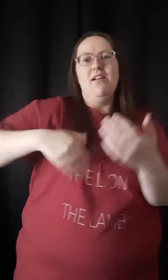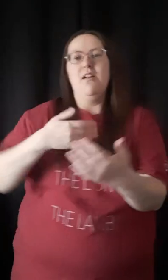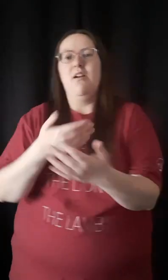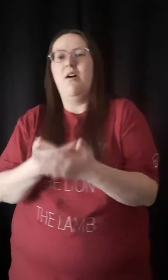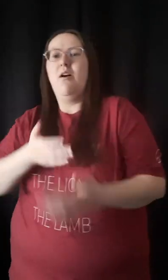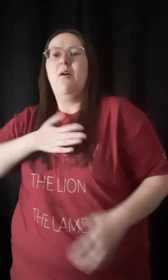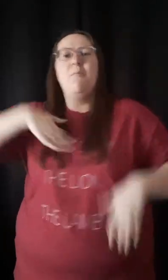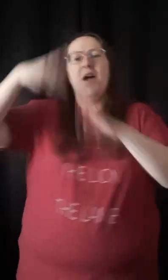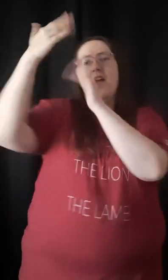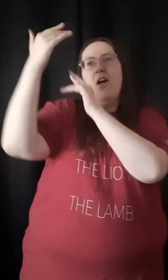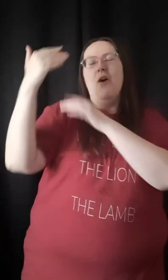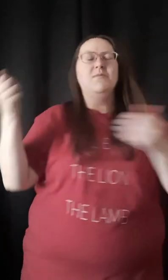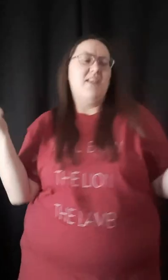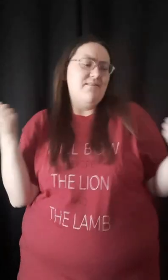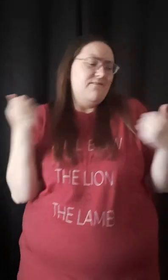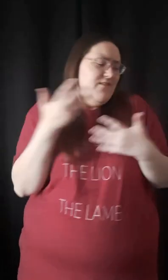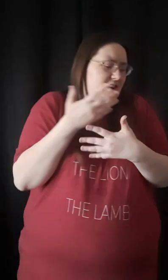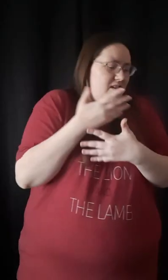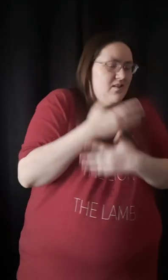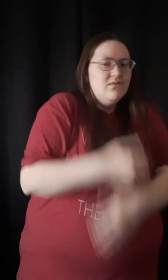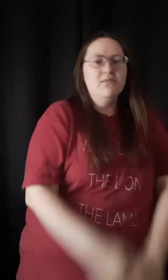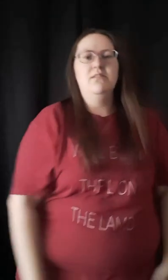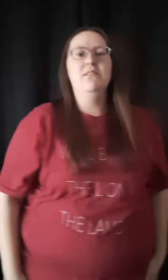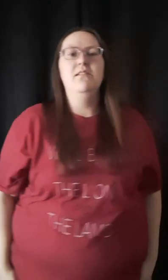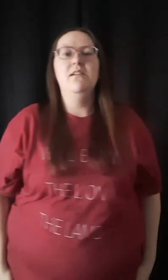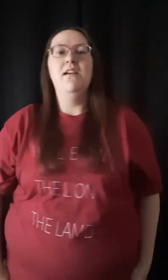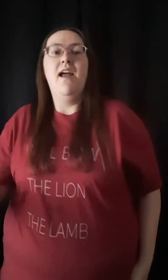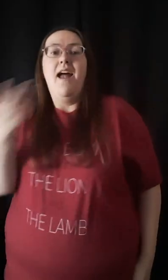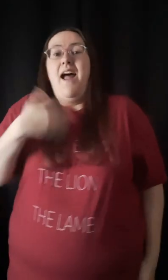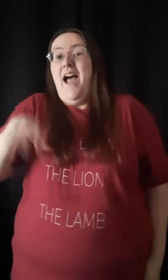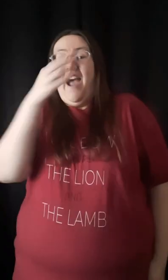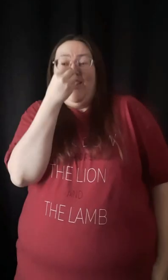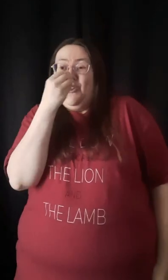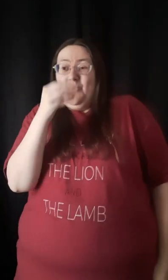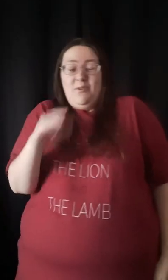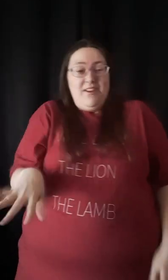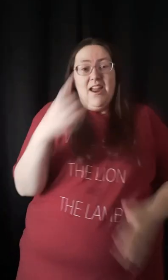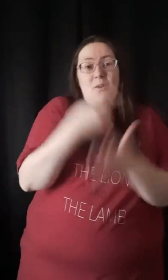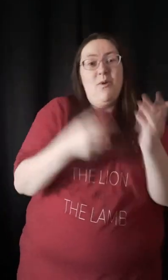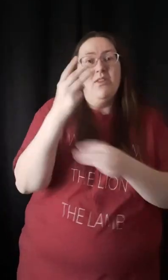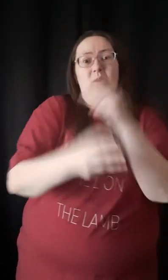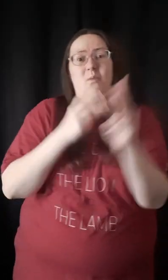God above all my hopes and fears And I don't care